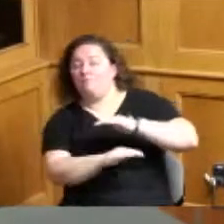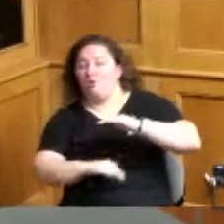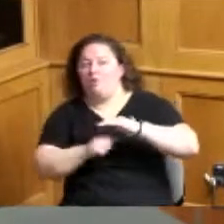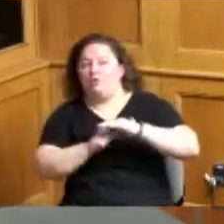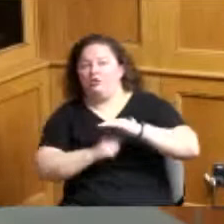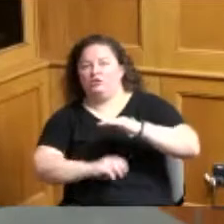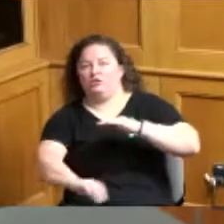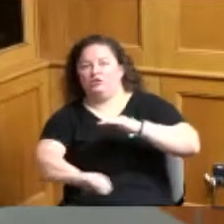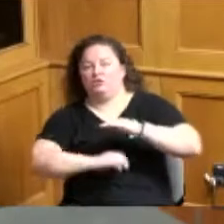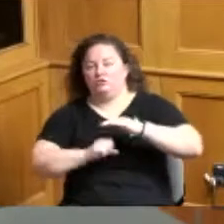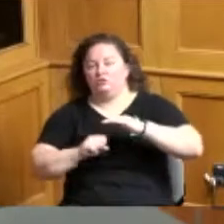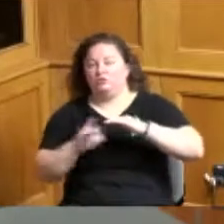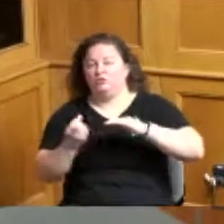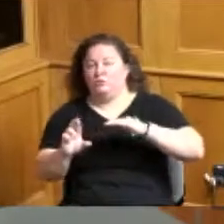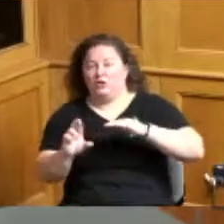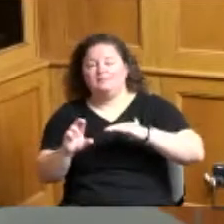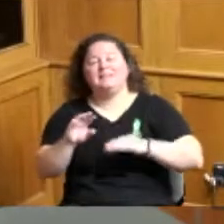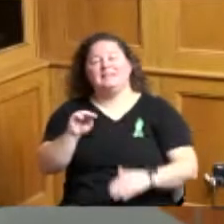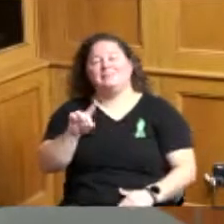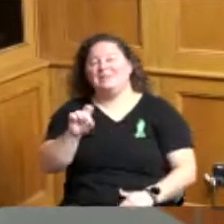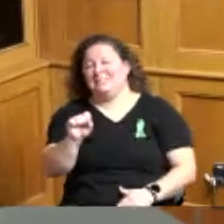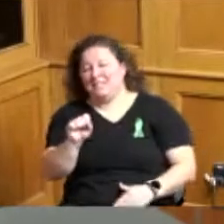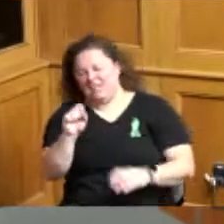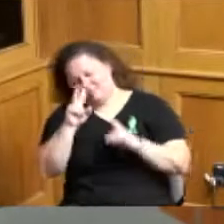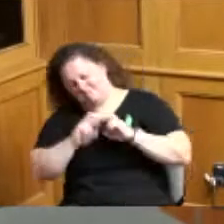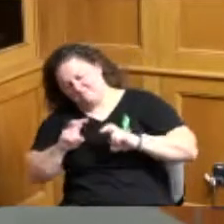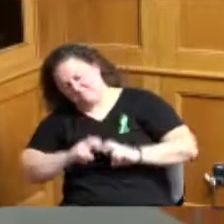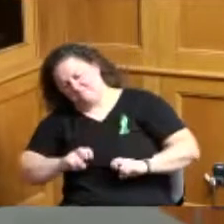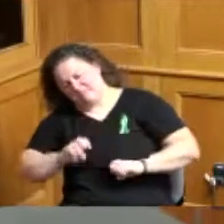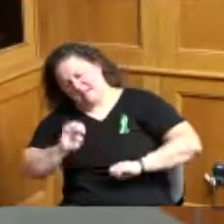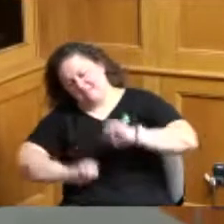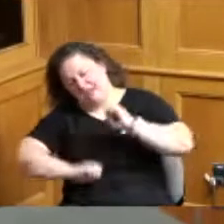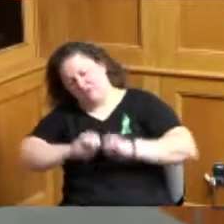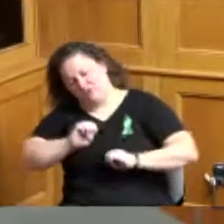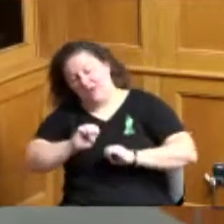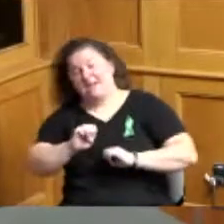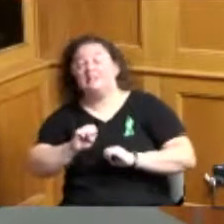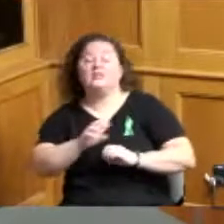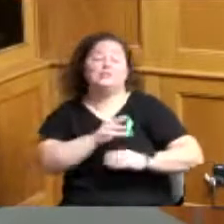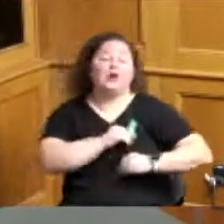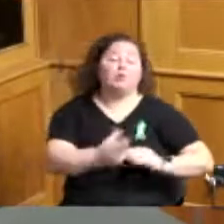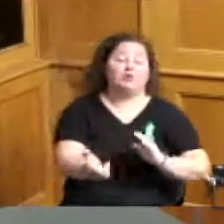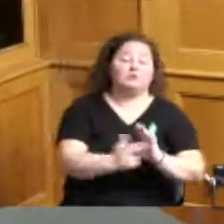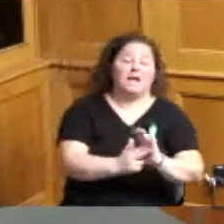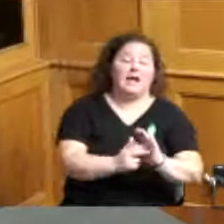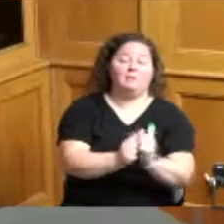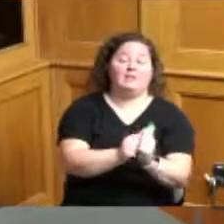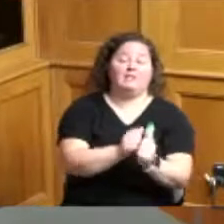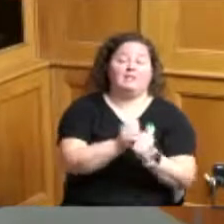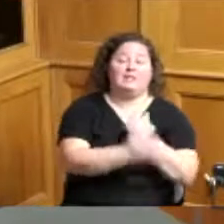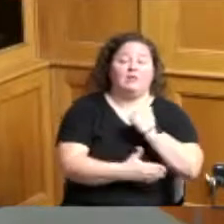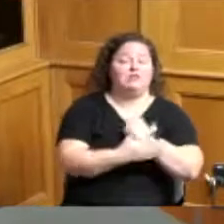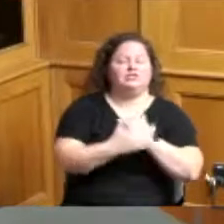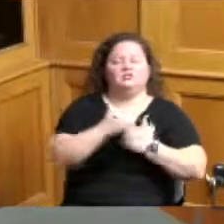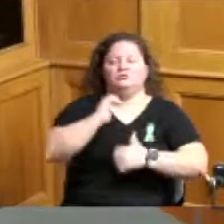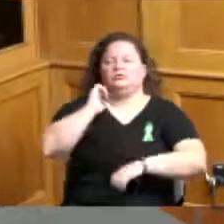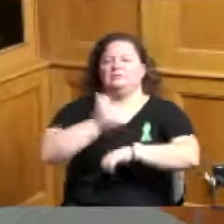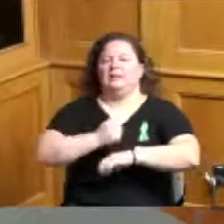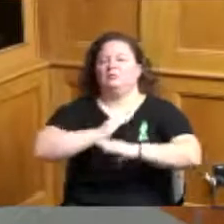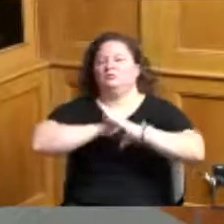MSD has evaluated the request and had the owners sign an agreement with the county to provide certain restrictions regarding the way the structure is constructed